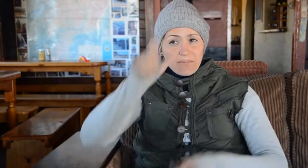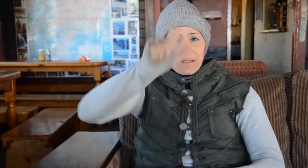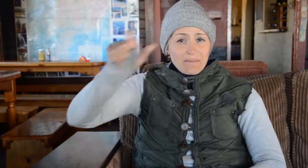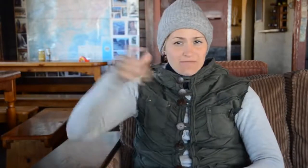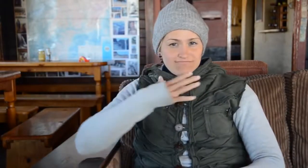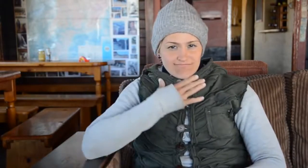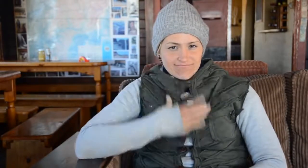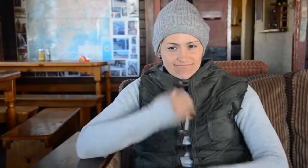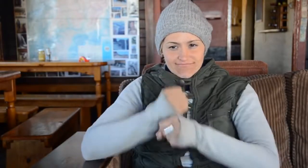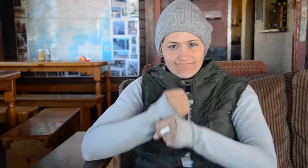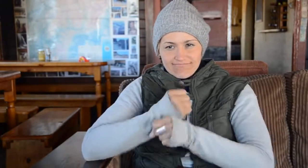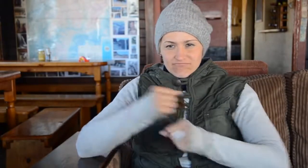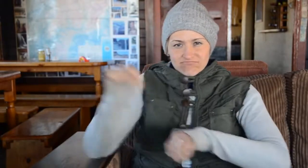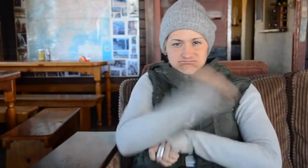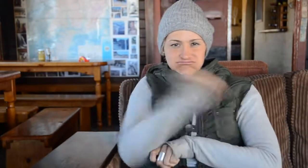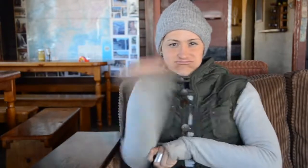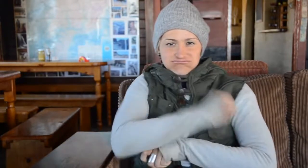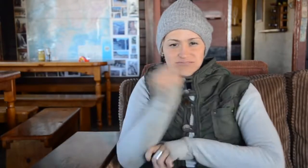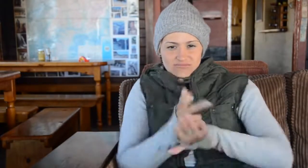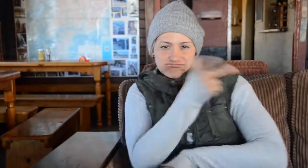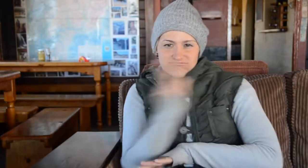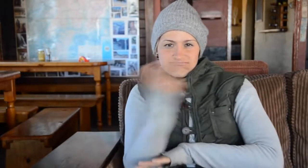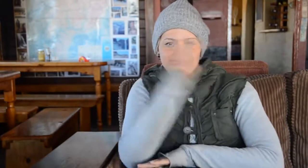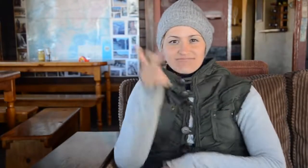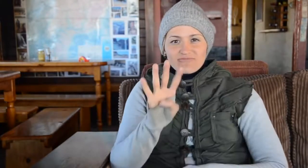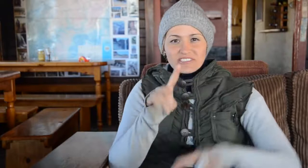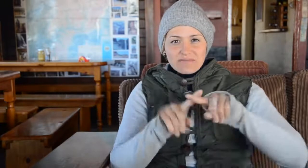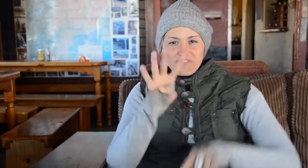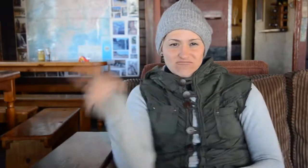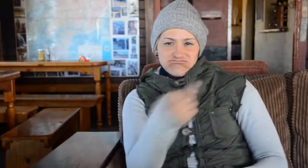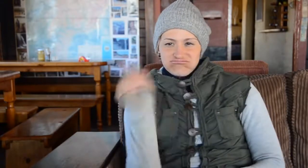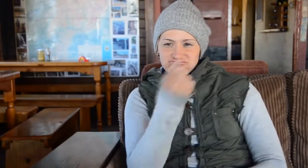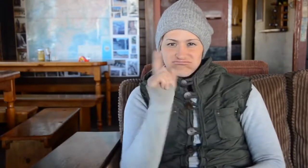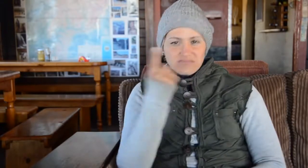founded and people enjoyed handling the curves of